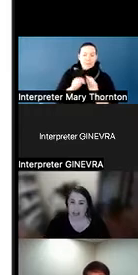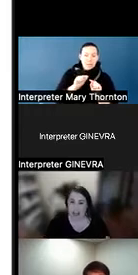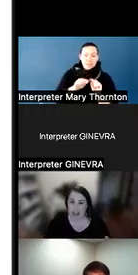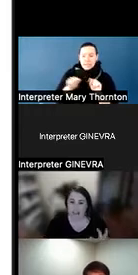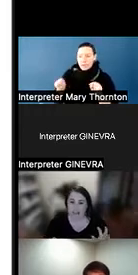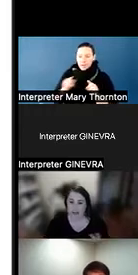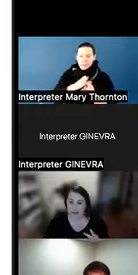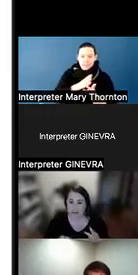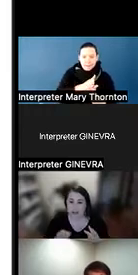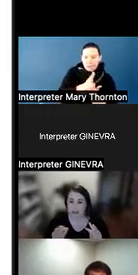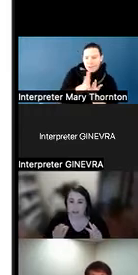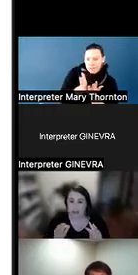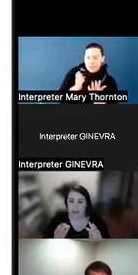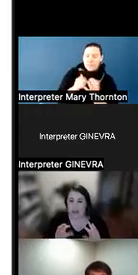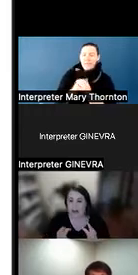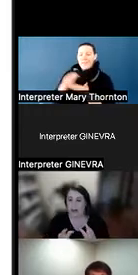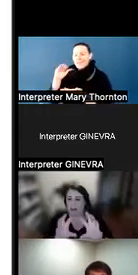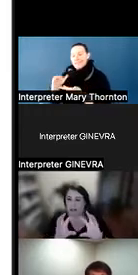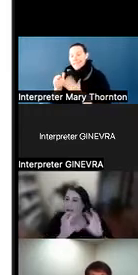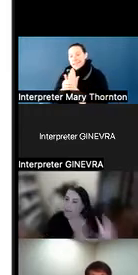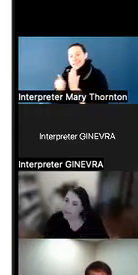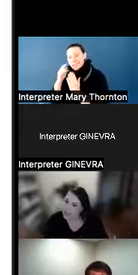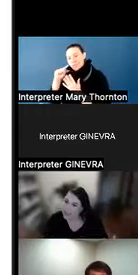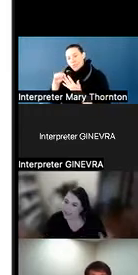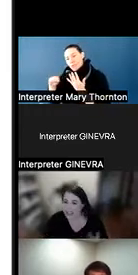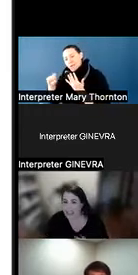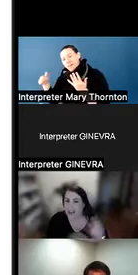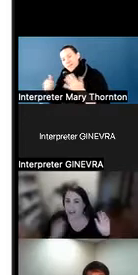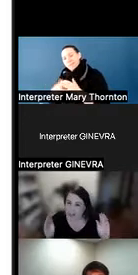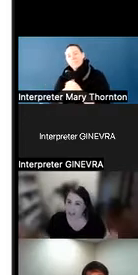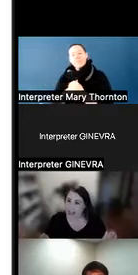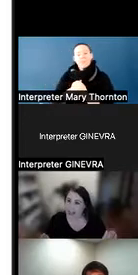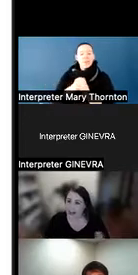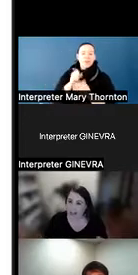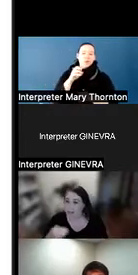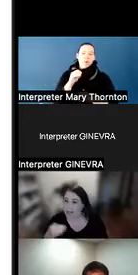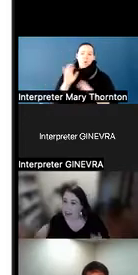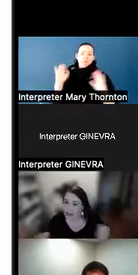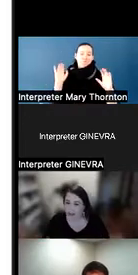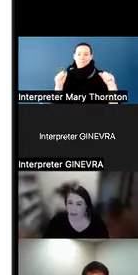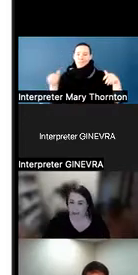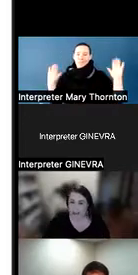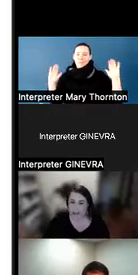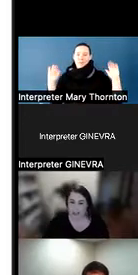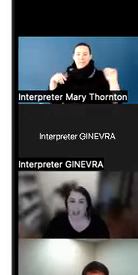is to kind of abandon this idea of this binary of being high or low functioning.